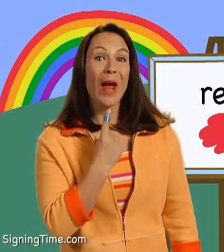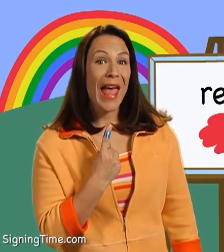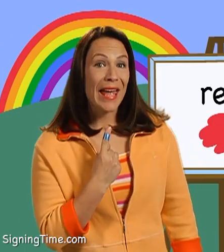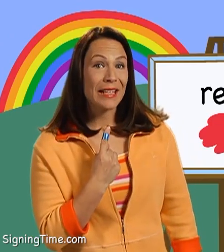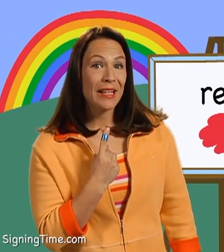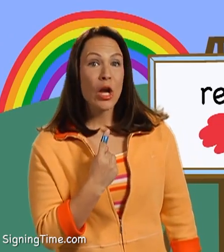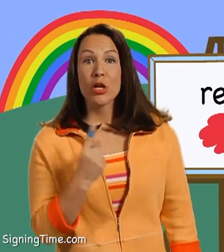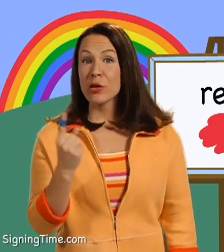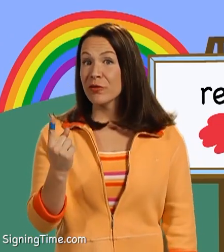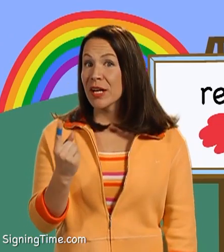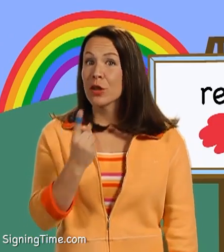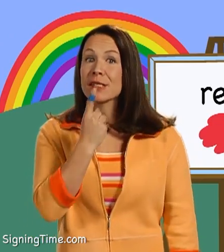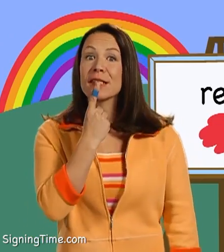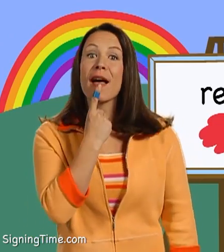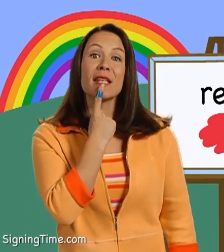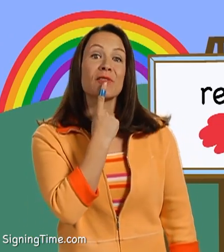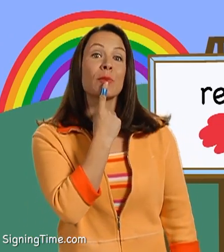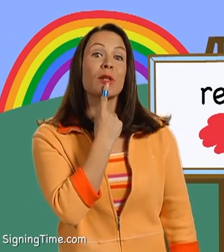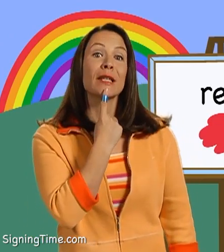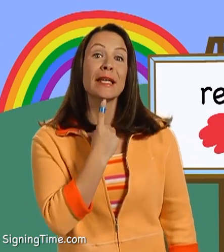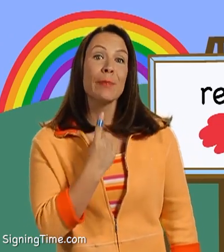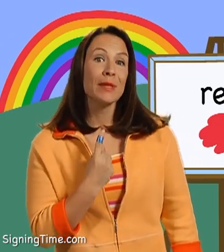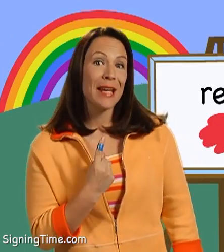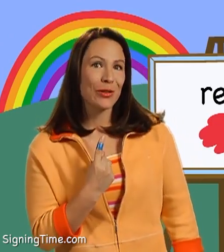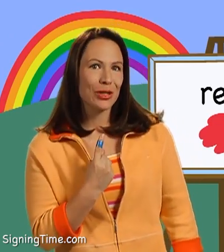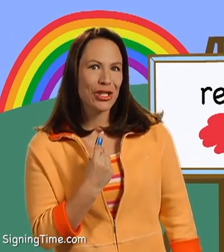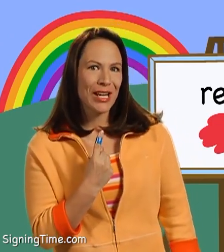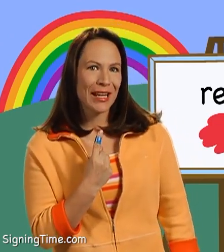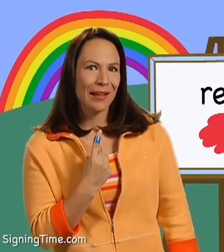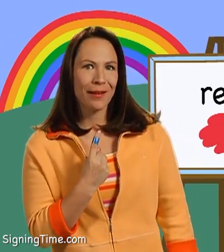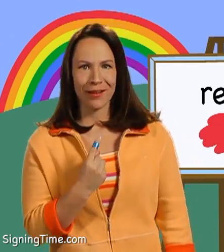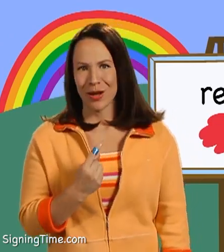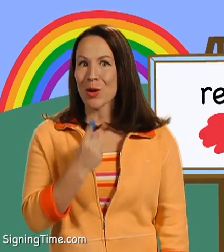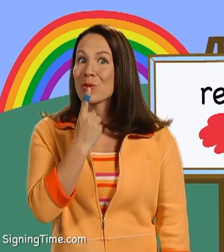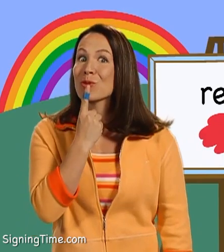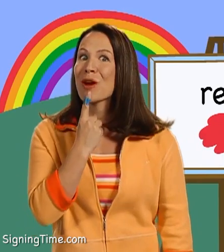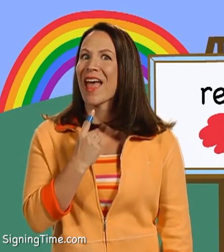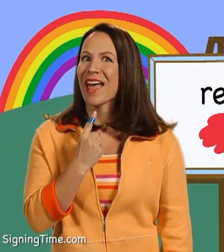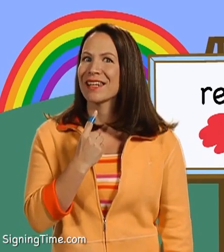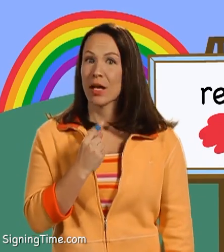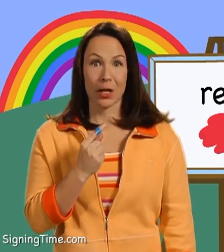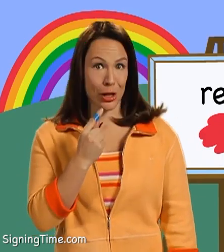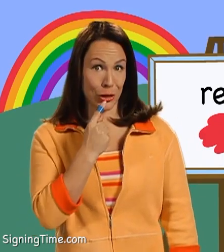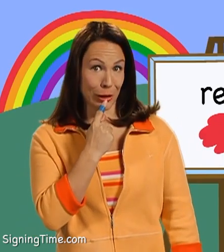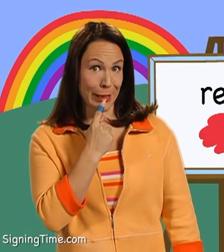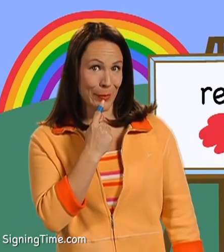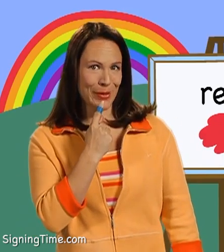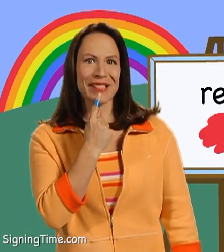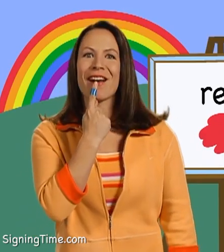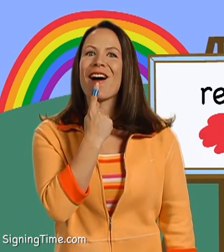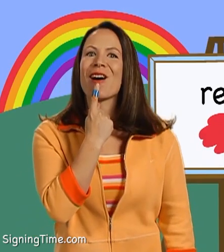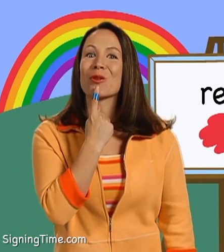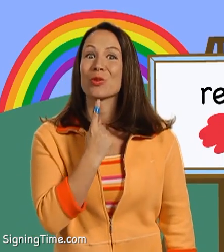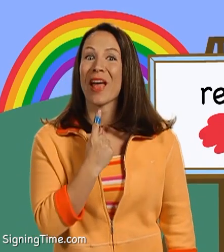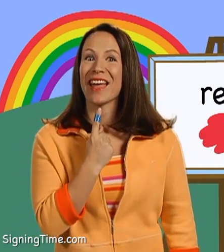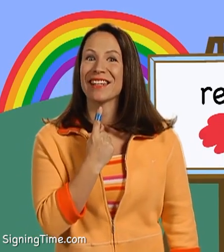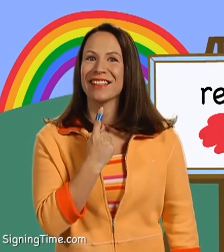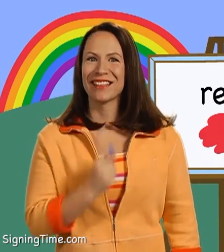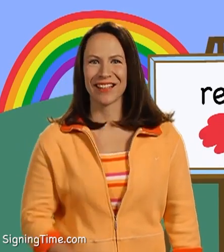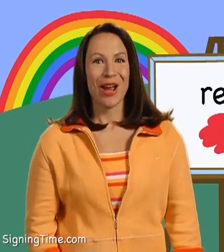Red! Your finger slides from your lips down your chin. Red! Because your lips are red.